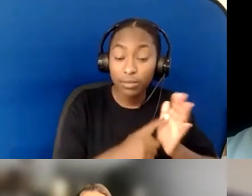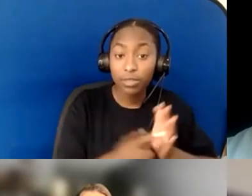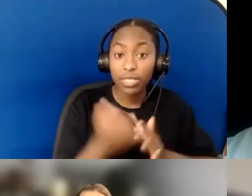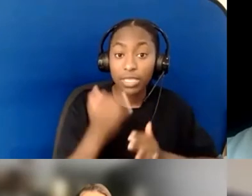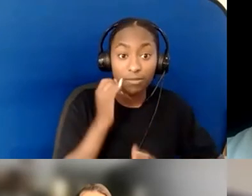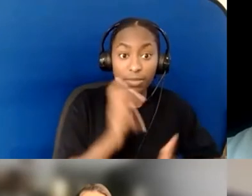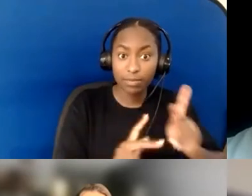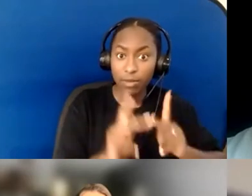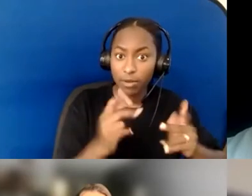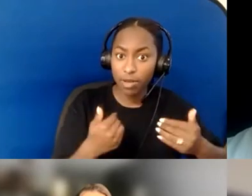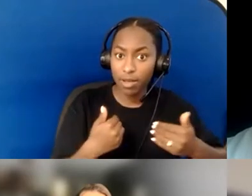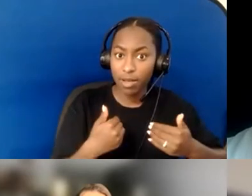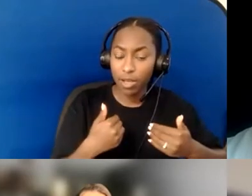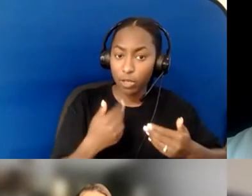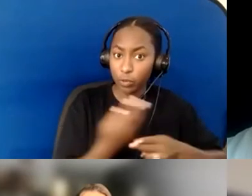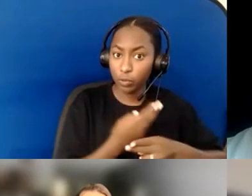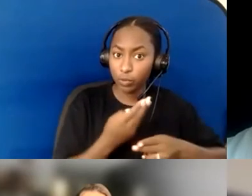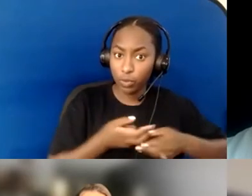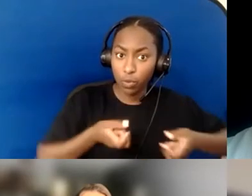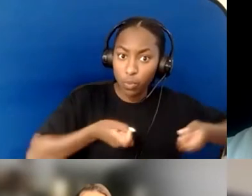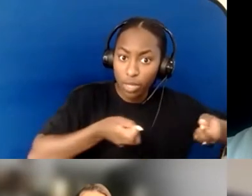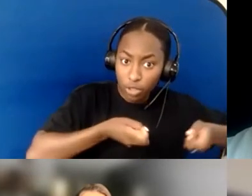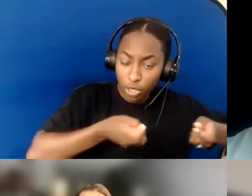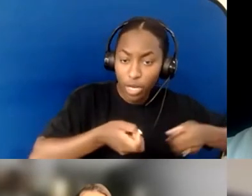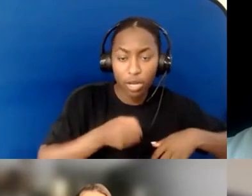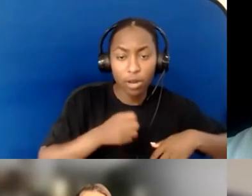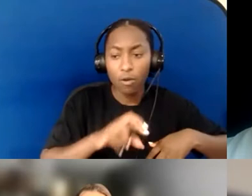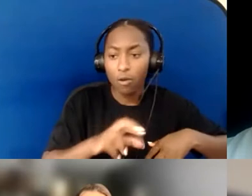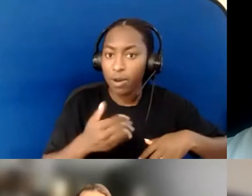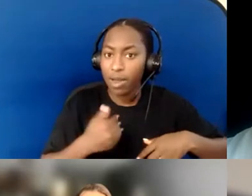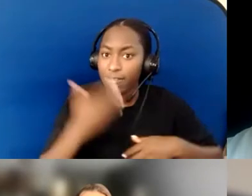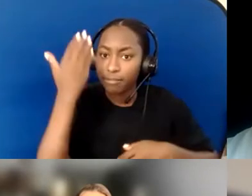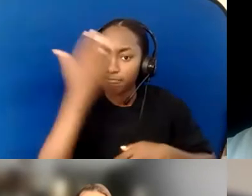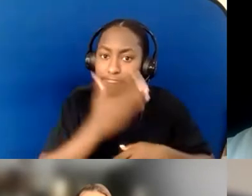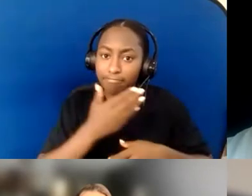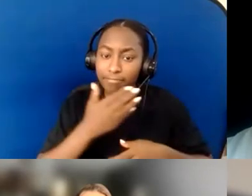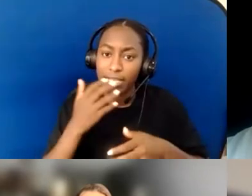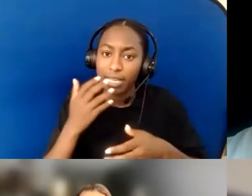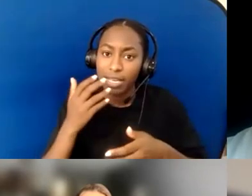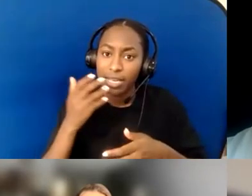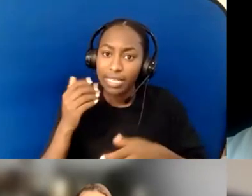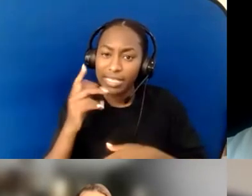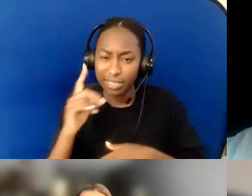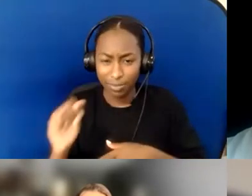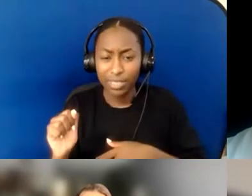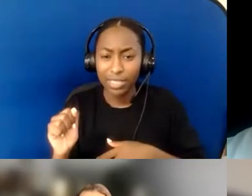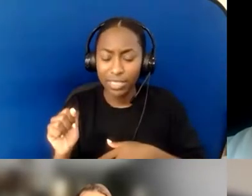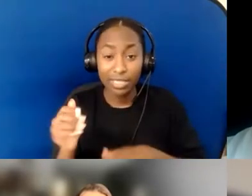present, I make a point of sitting a meal with them— this is all pre-COVID— sitting down and getting to know them as individuals.